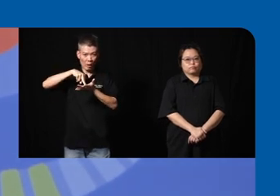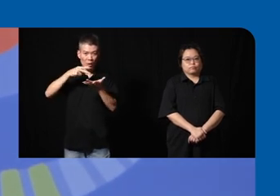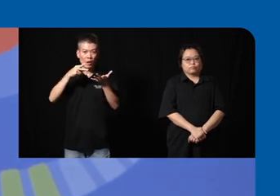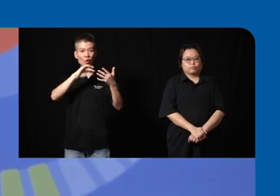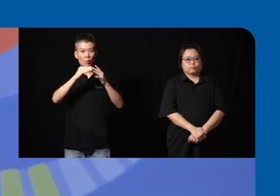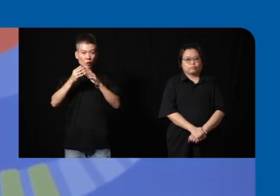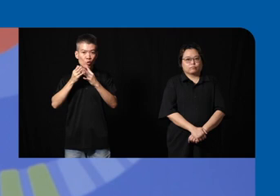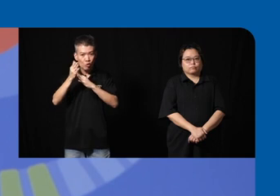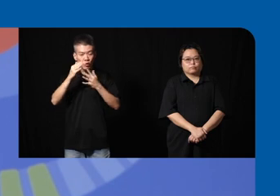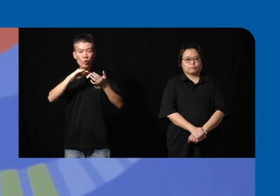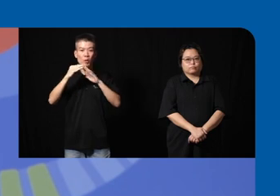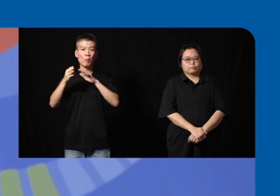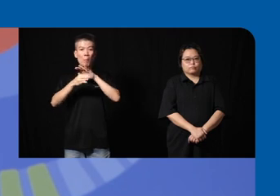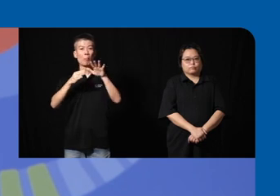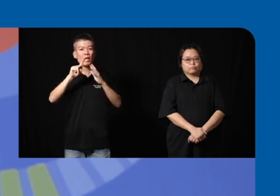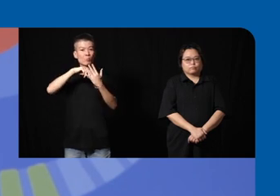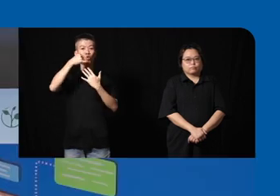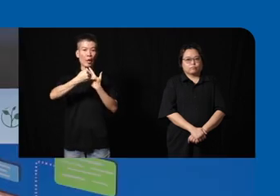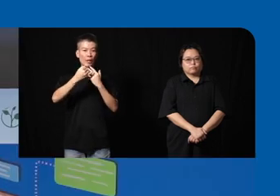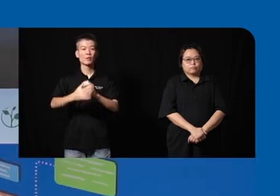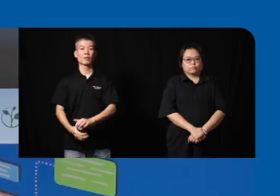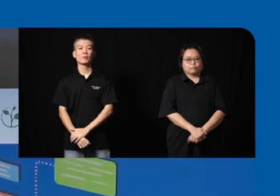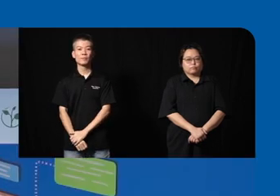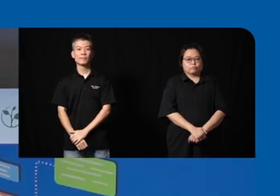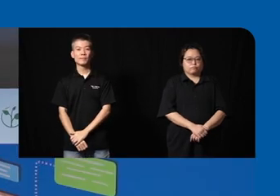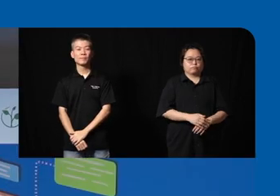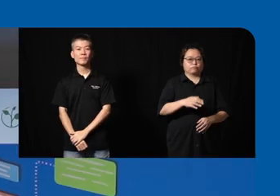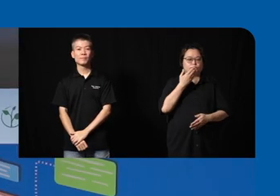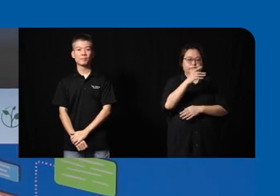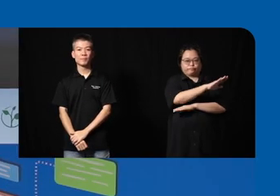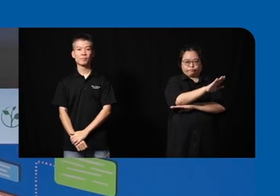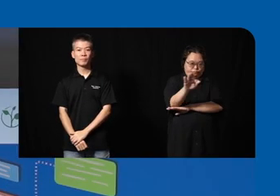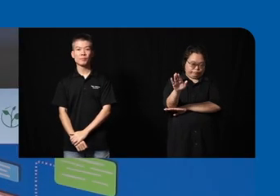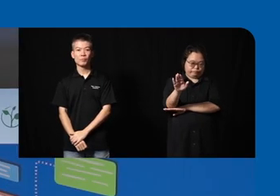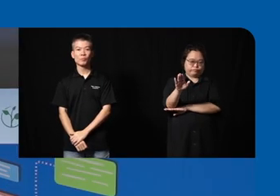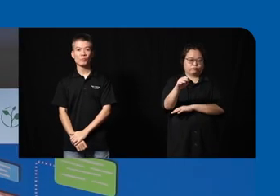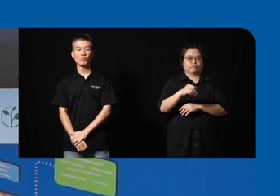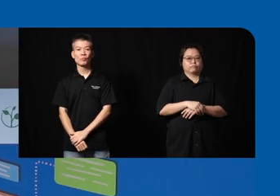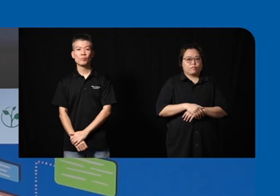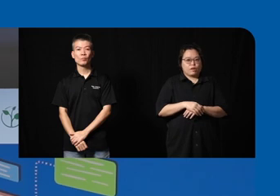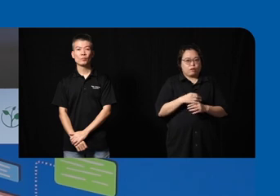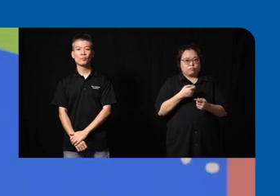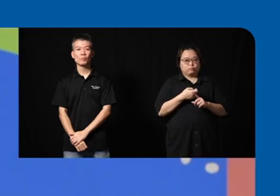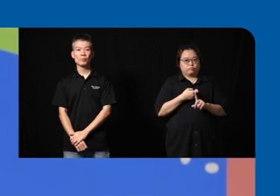to Community Based projects yeah good afternoon everyone I'm G from finger dance we are building